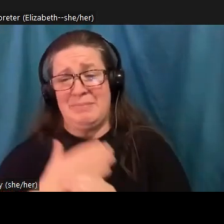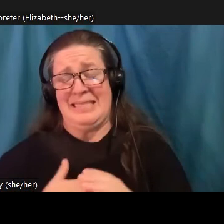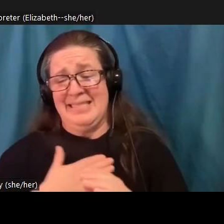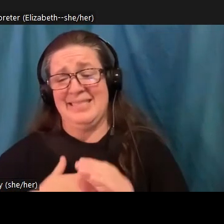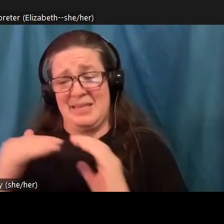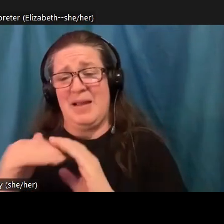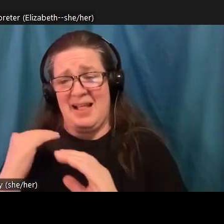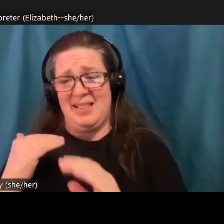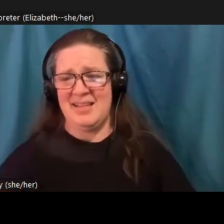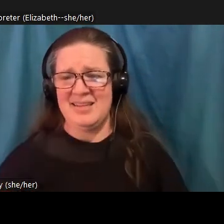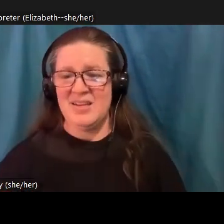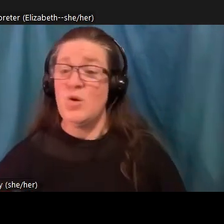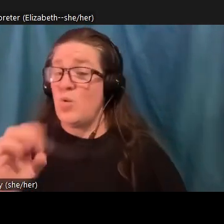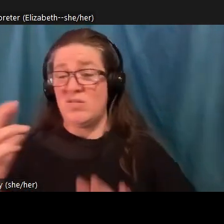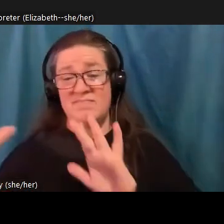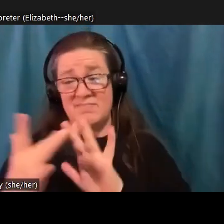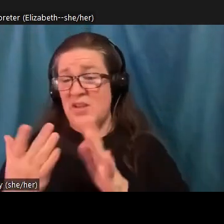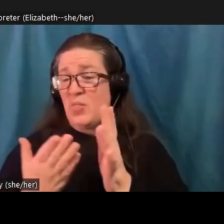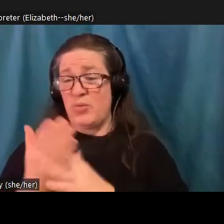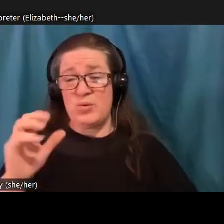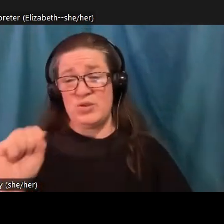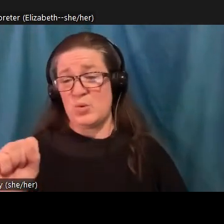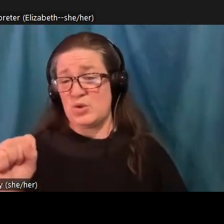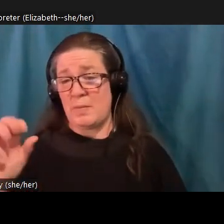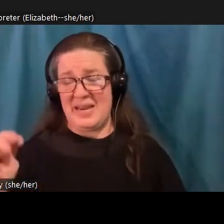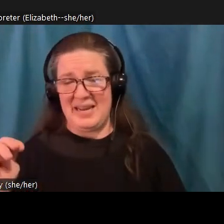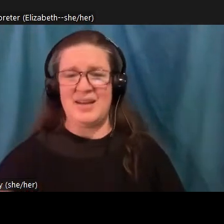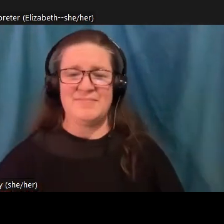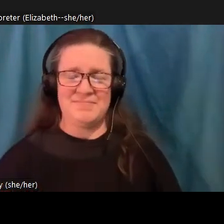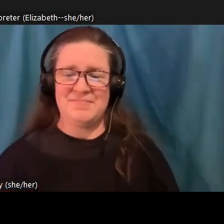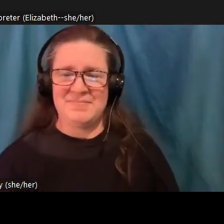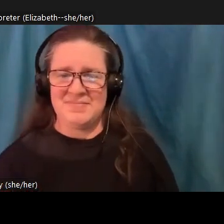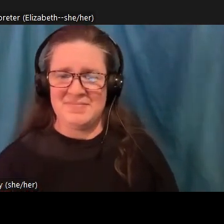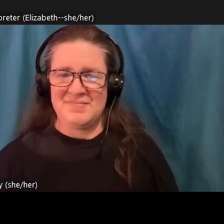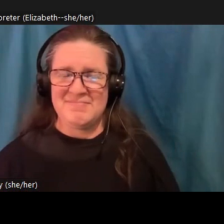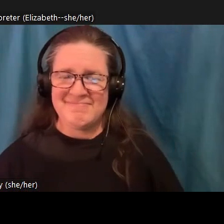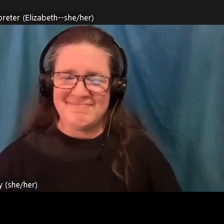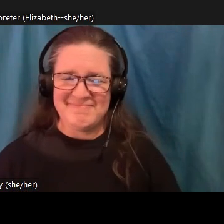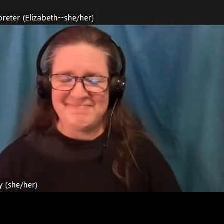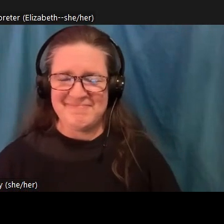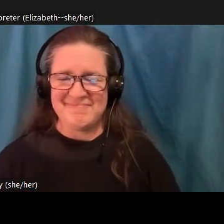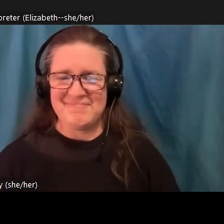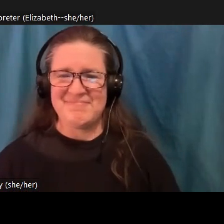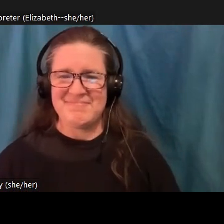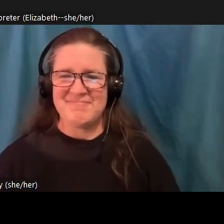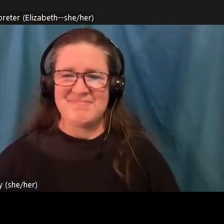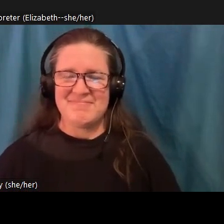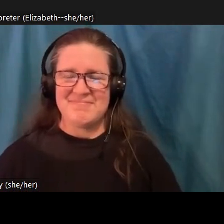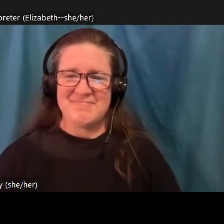or reach out on social media. I'll do that. And thank you so much for doing Sherpur. I appreciate that, though. It's a